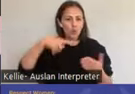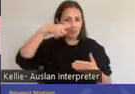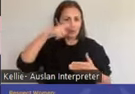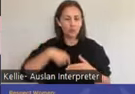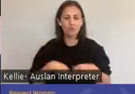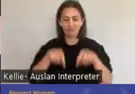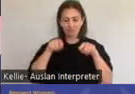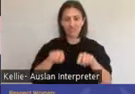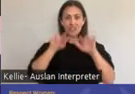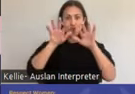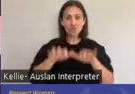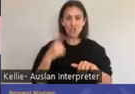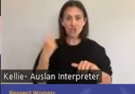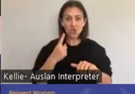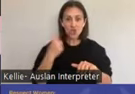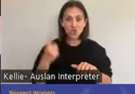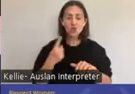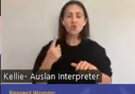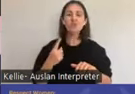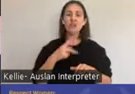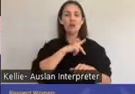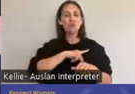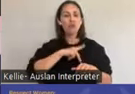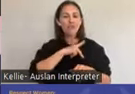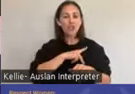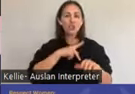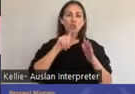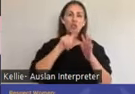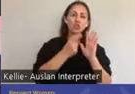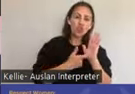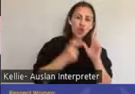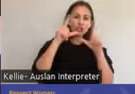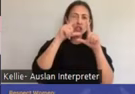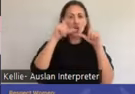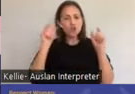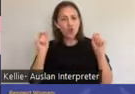voices of women in the Loddon Mallee region. These voices experiences and stories must